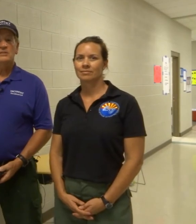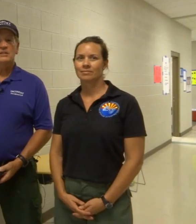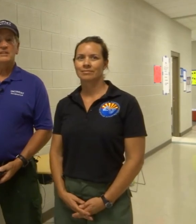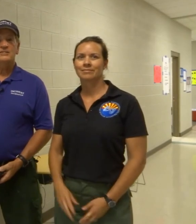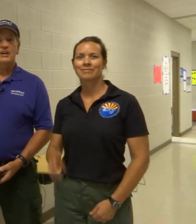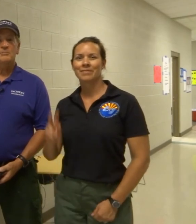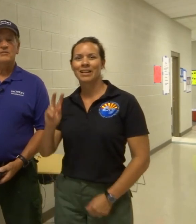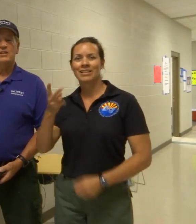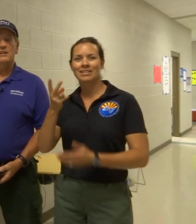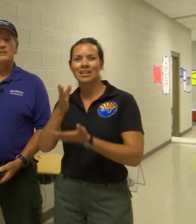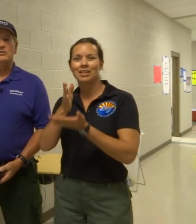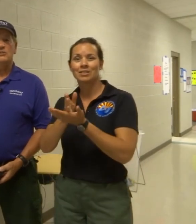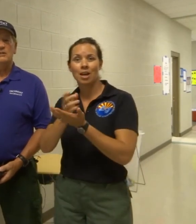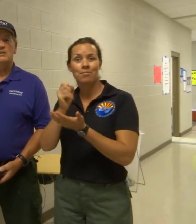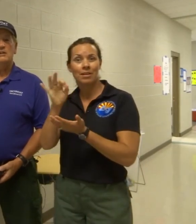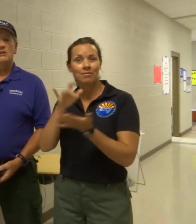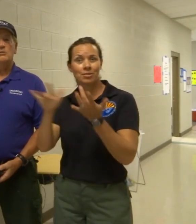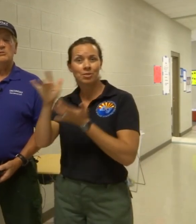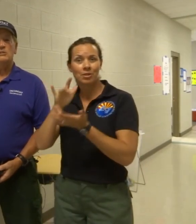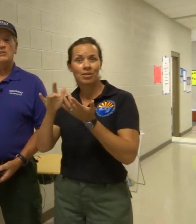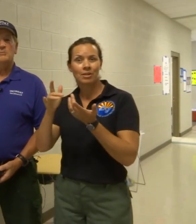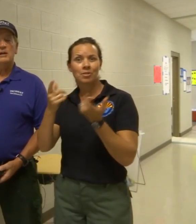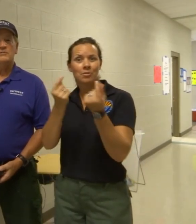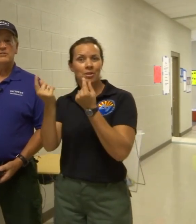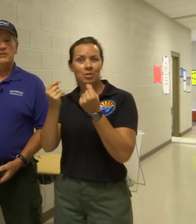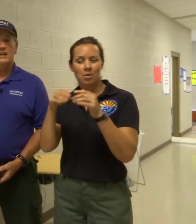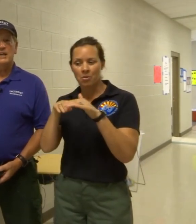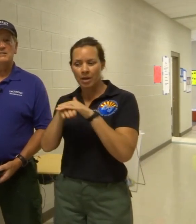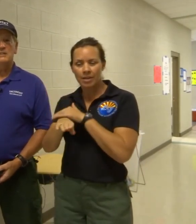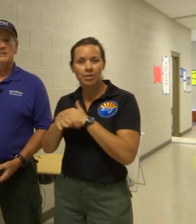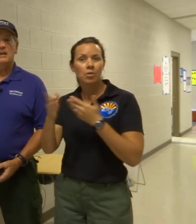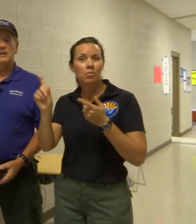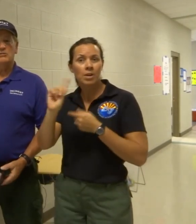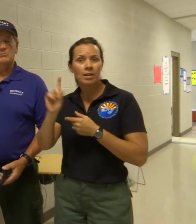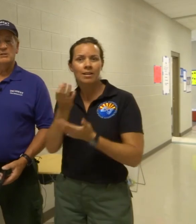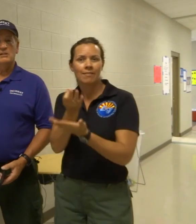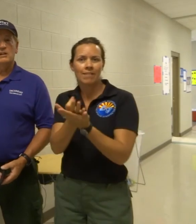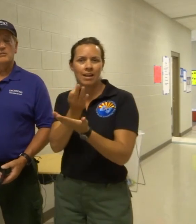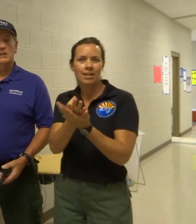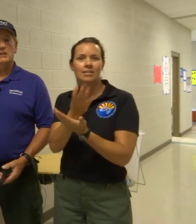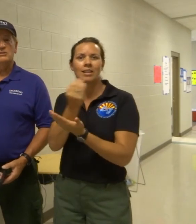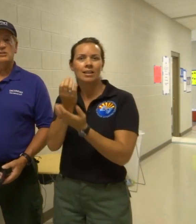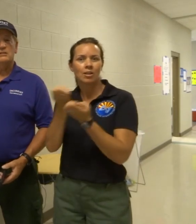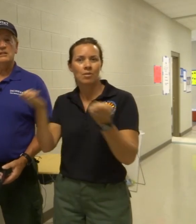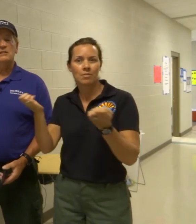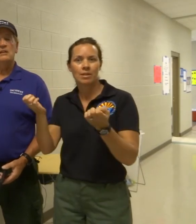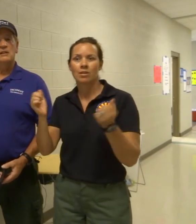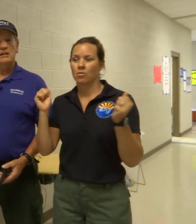On our second stop of the tour, we are going to stop at Financing and Equipment. Everybody gets checked-in.